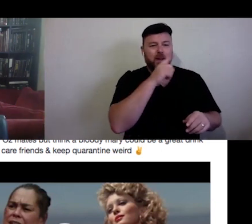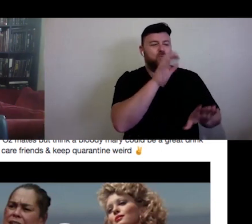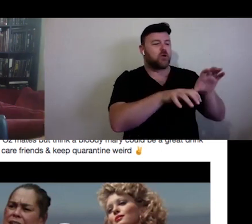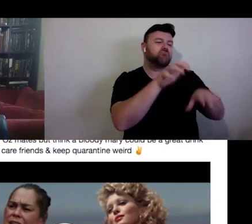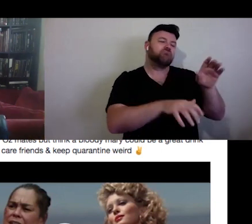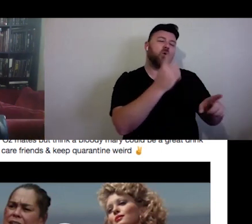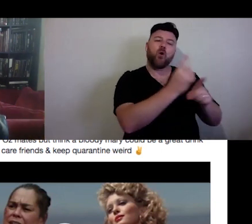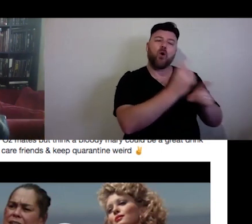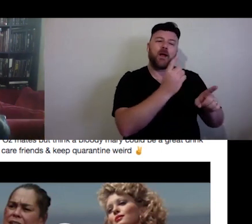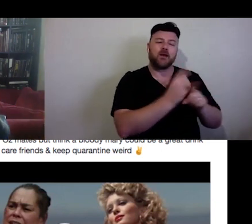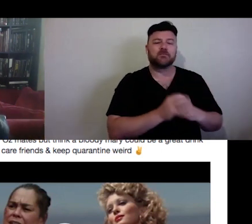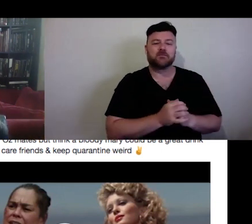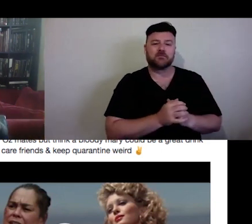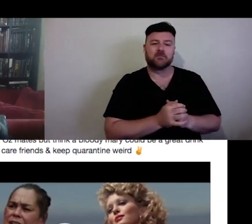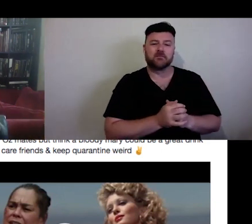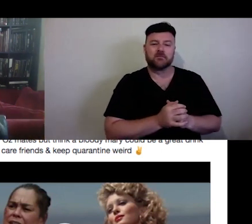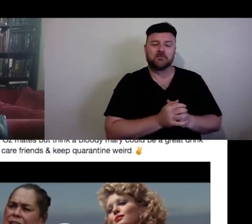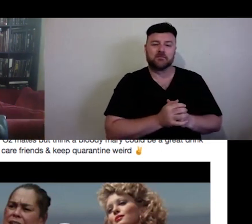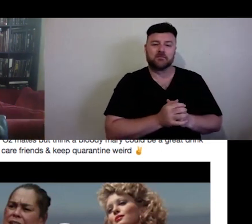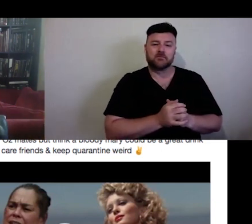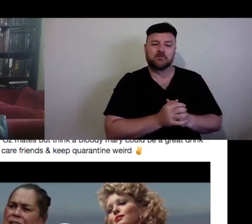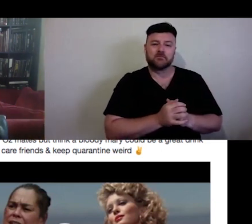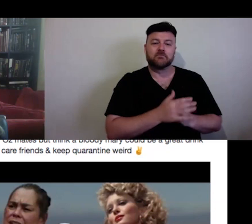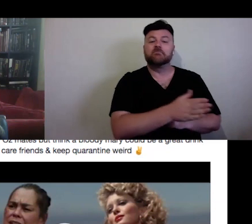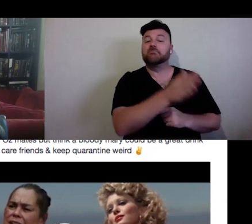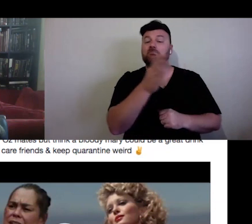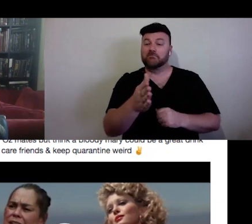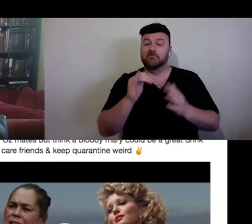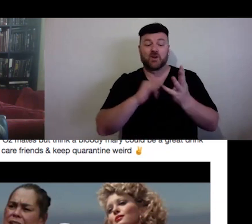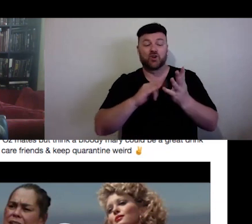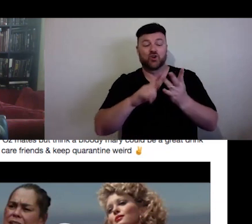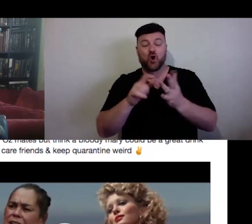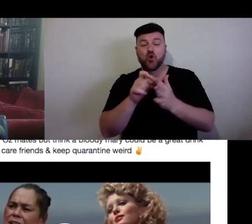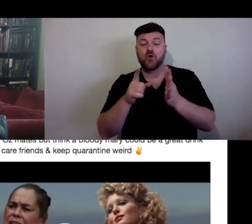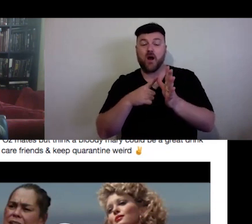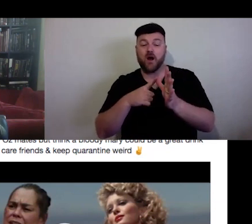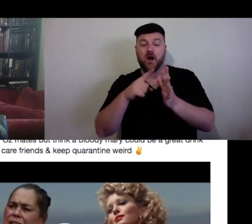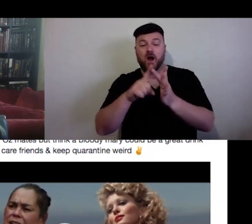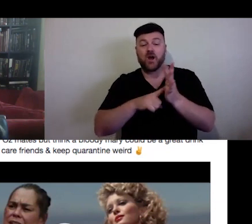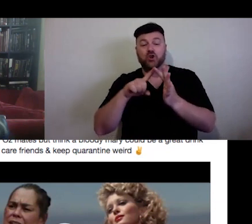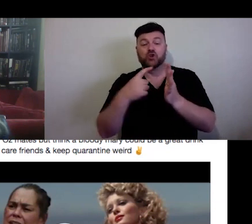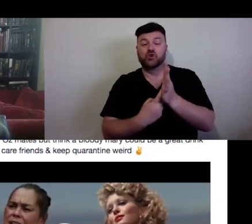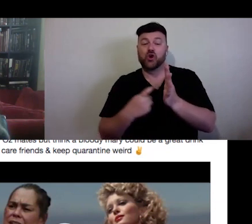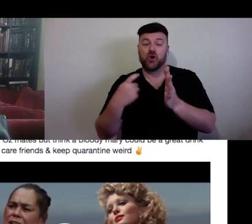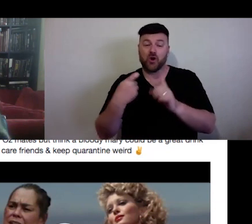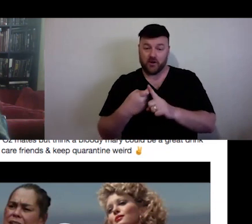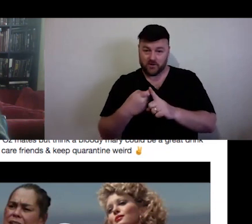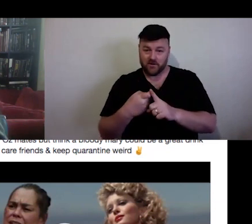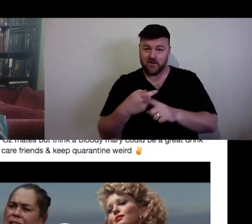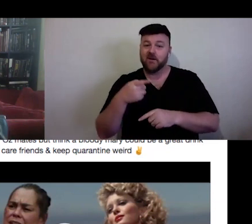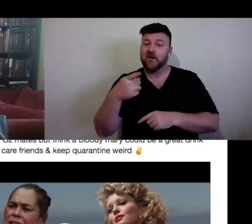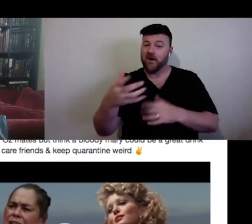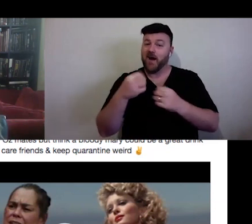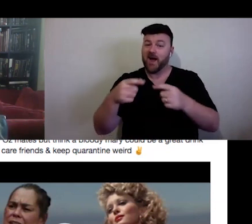Likewise the Soda Jerk's terra Nullius will be screened this